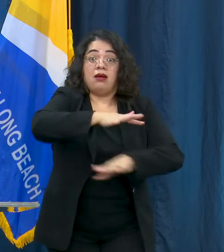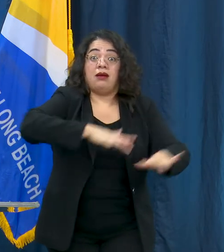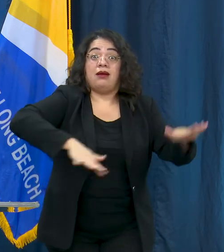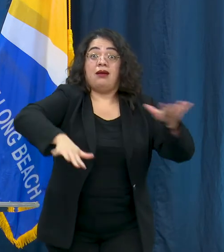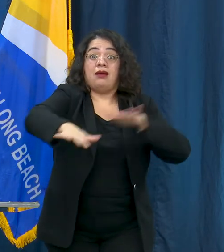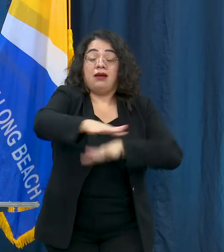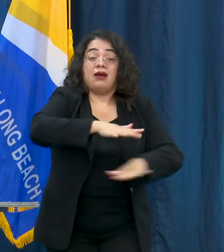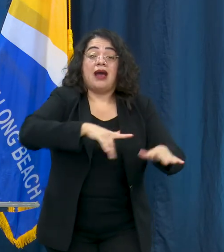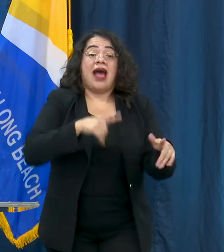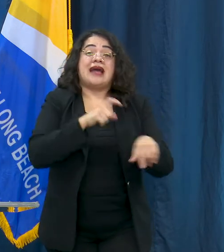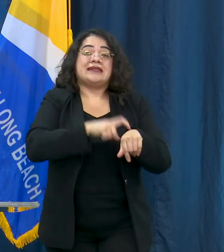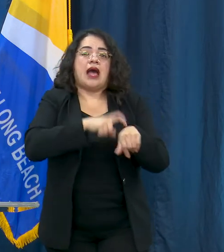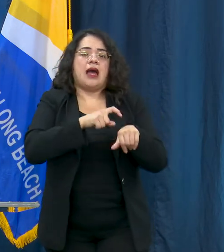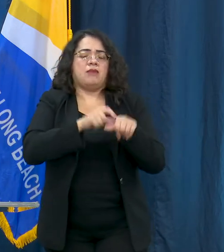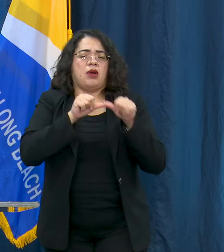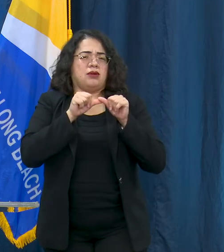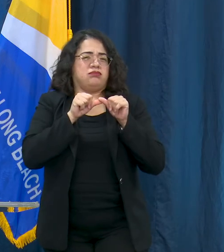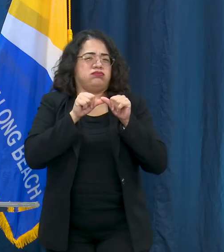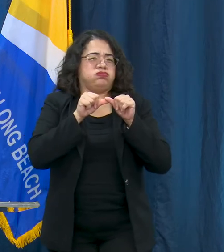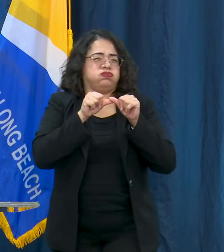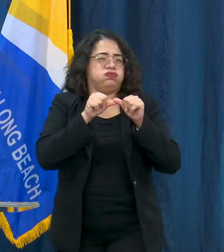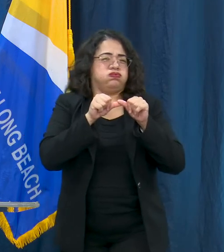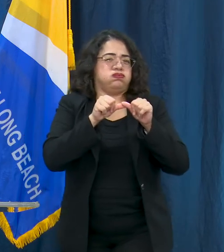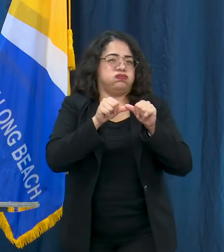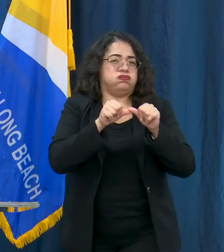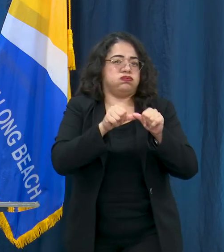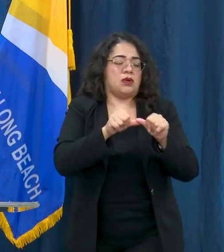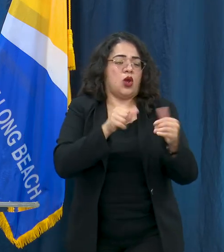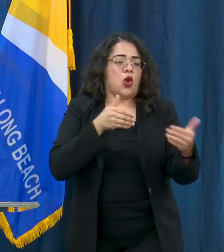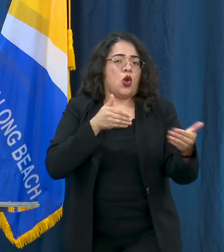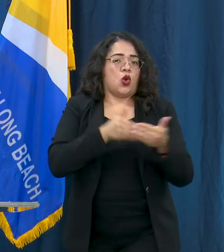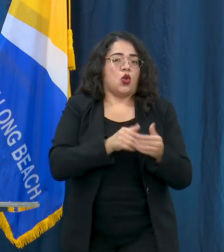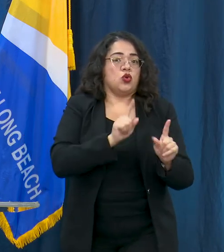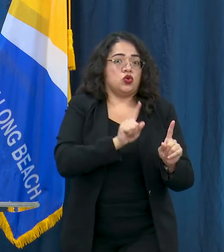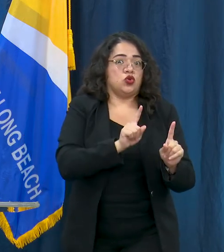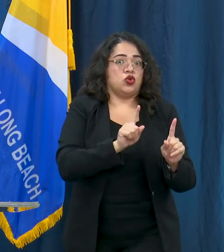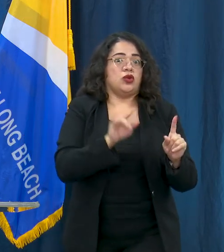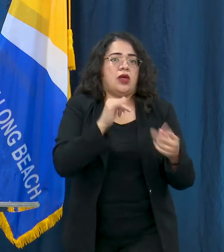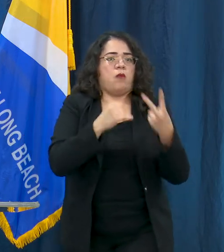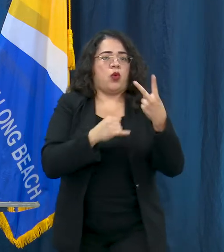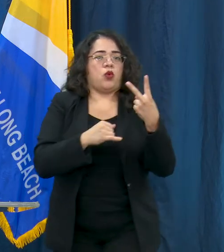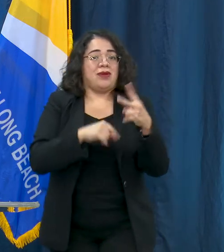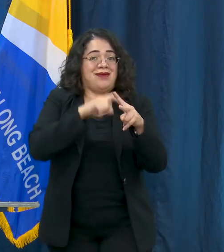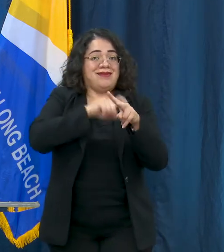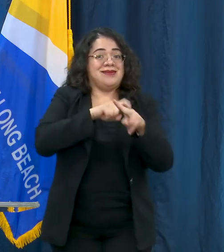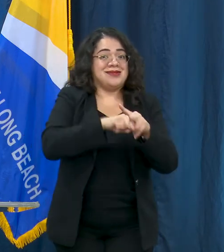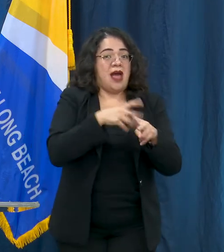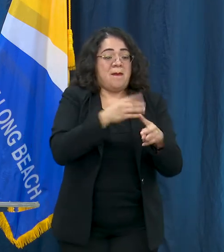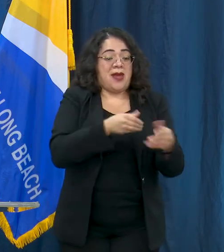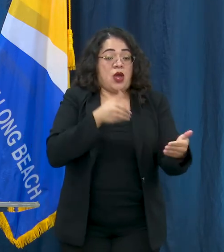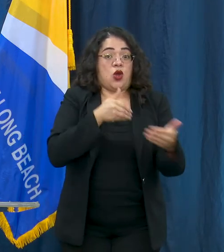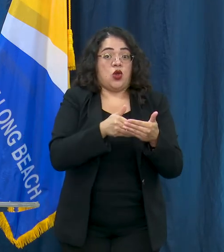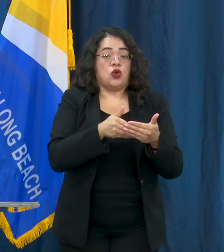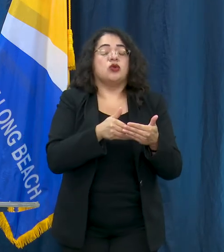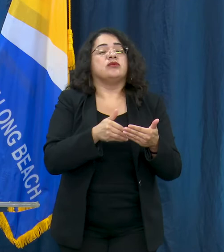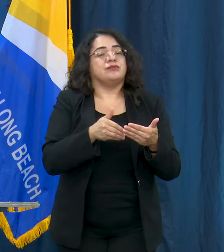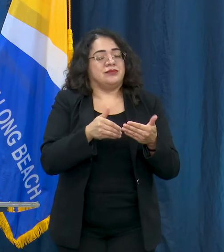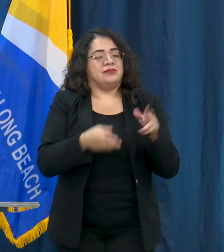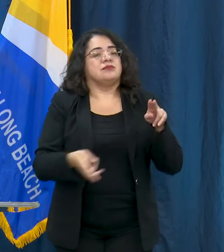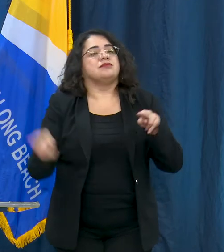and the closer, the more proximal you are to these other people, all increase your risk, it